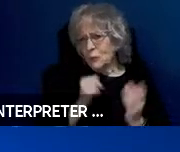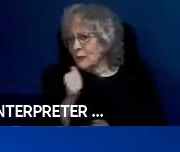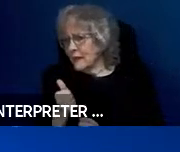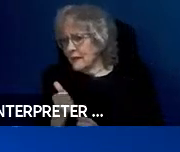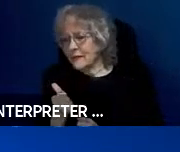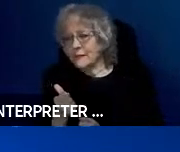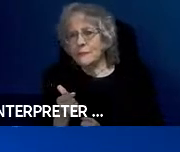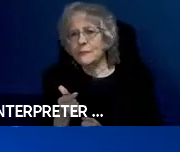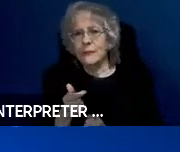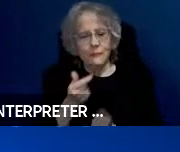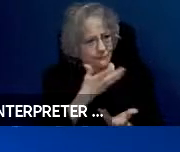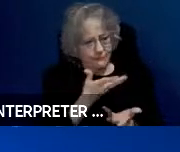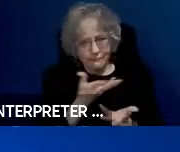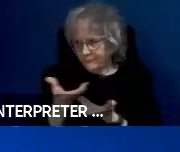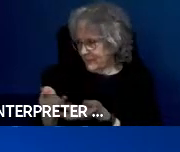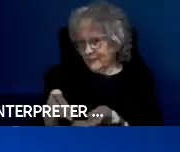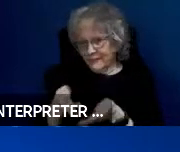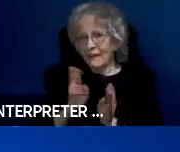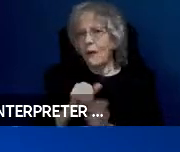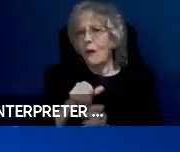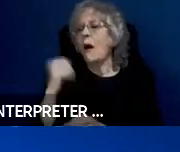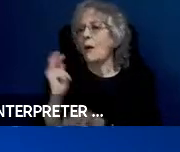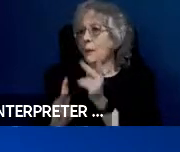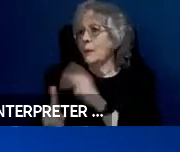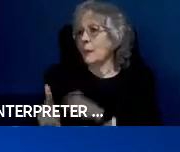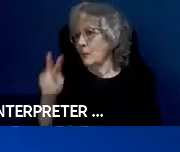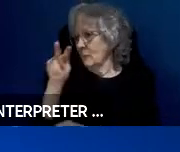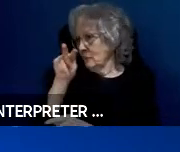other people reading the Klinger-Cohen definition of information technology.